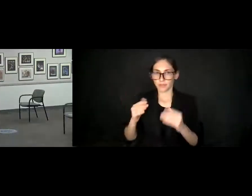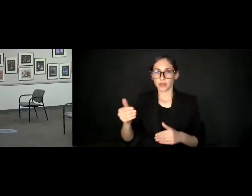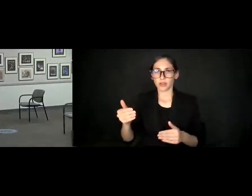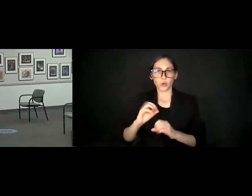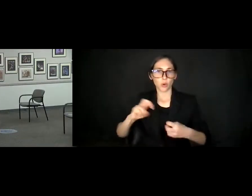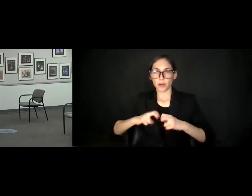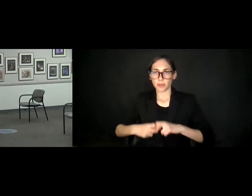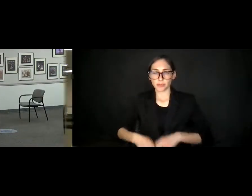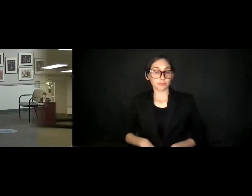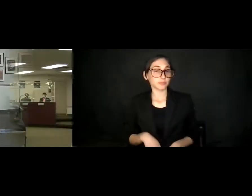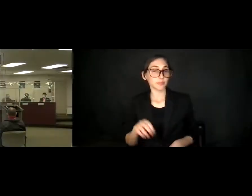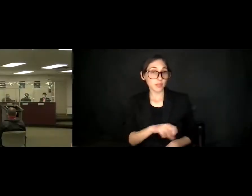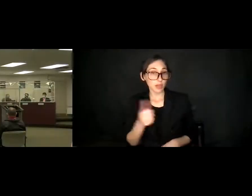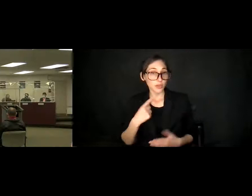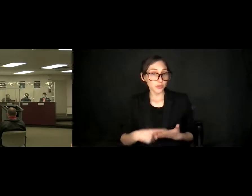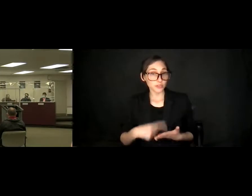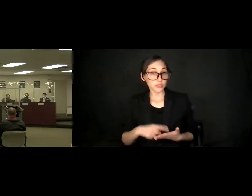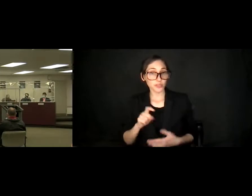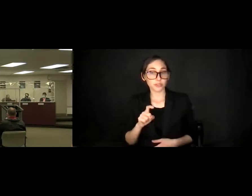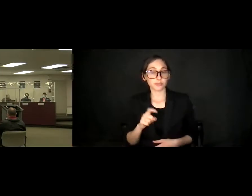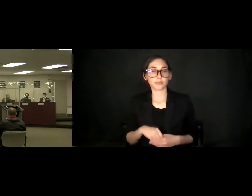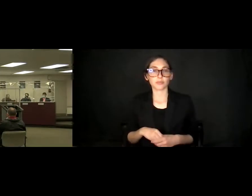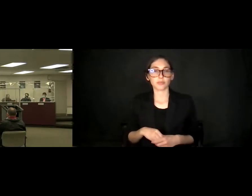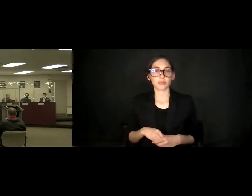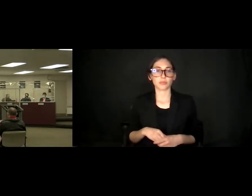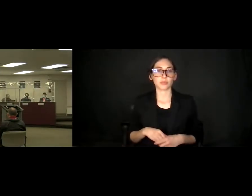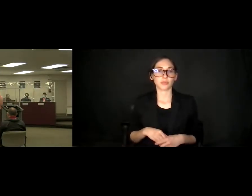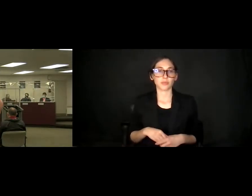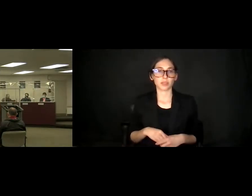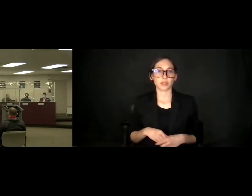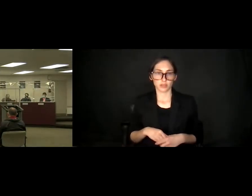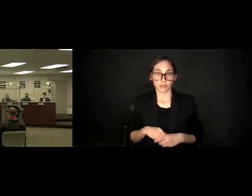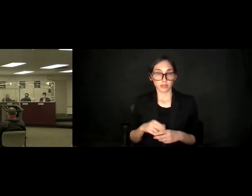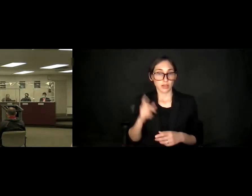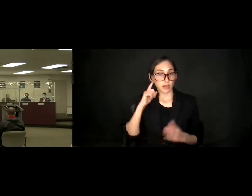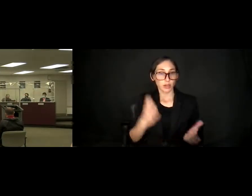Any other discussion? Do I hear a motion?